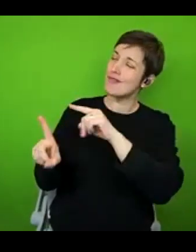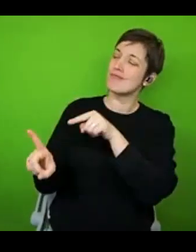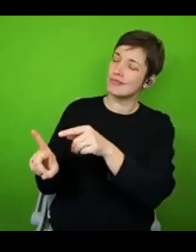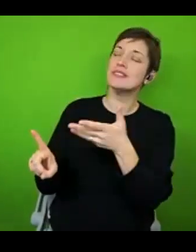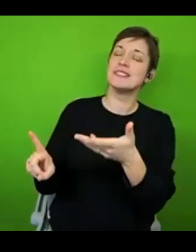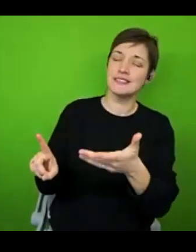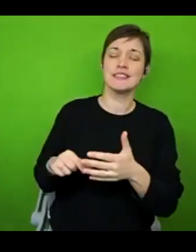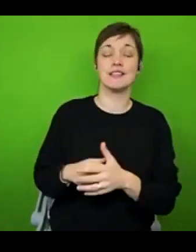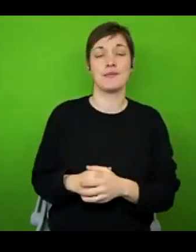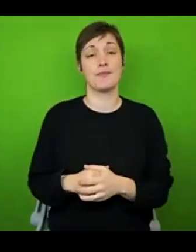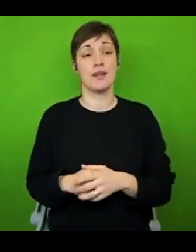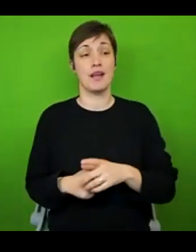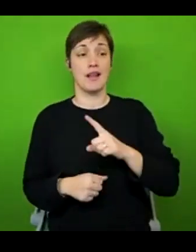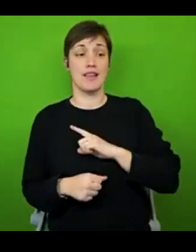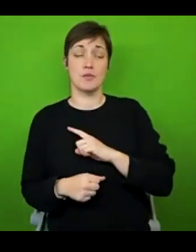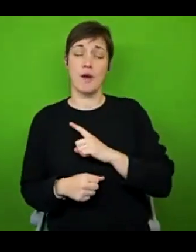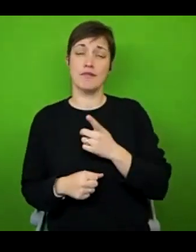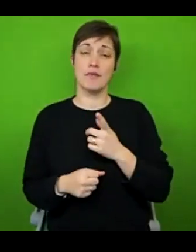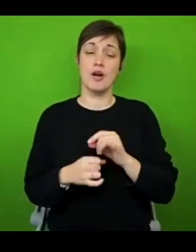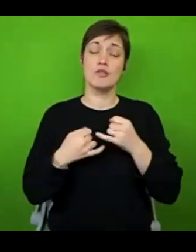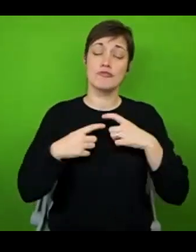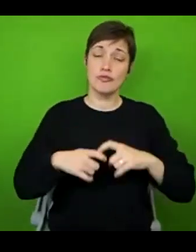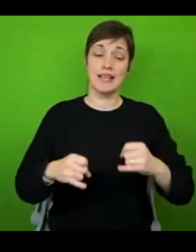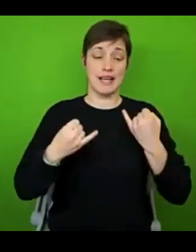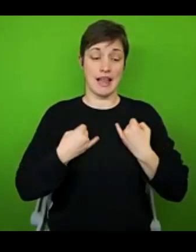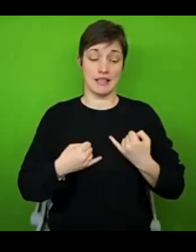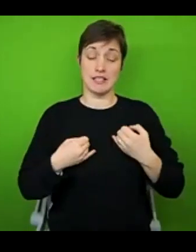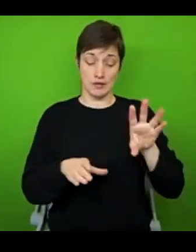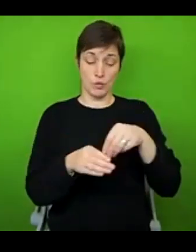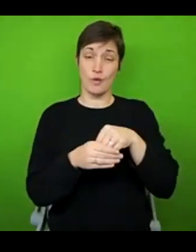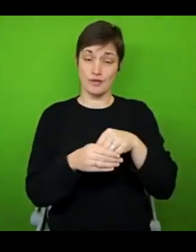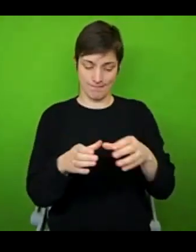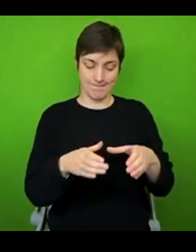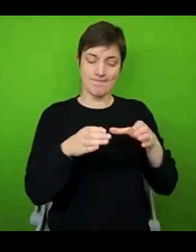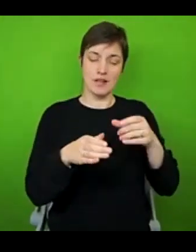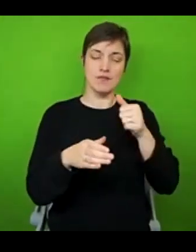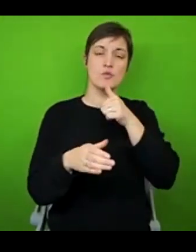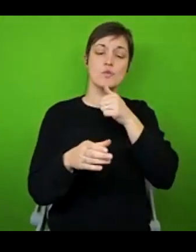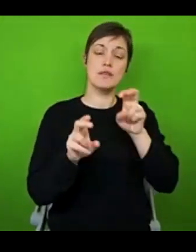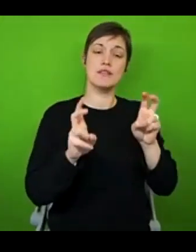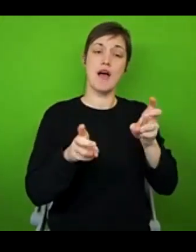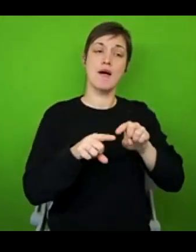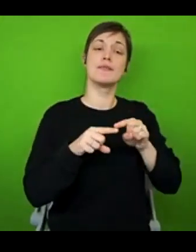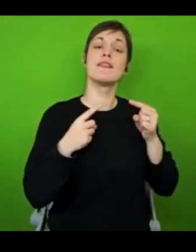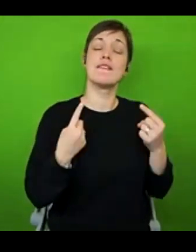new terms that are hopefully going to better reflect the very unique challenges that come with chronic illness, within the wider context of disability.